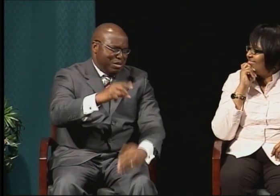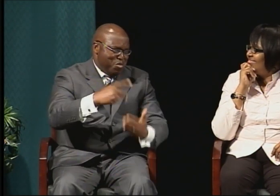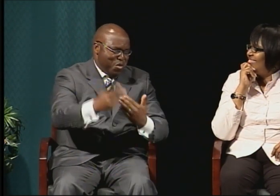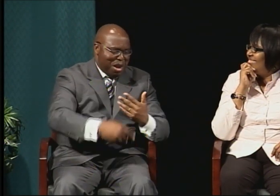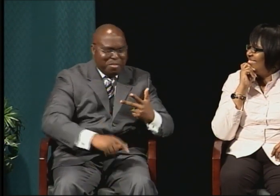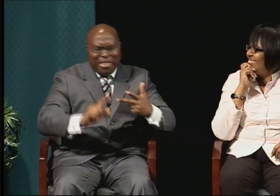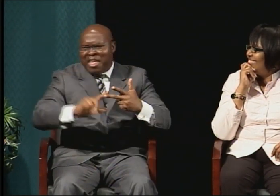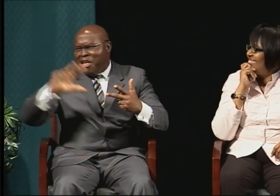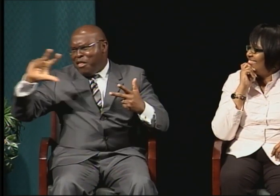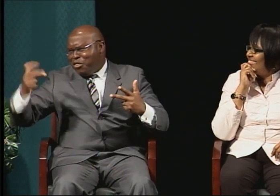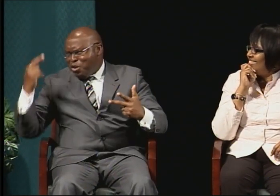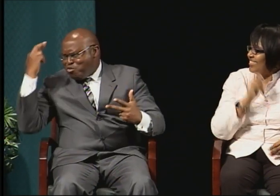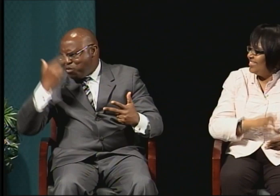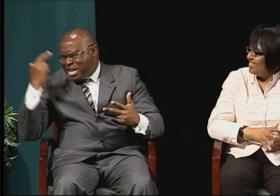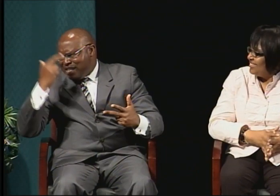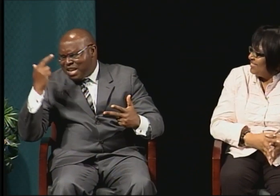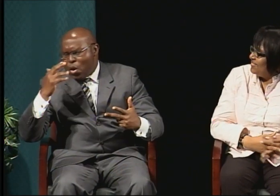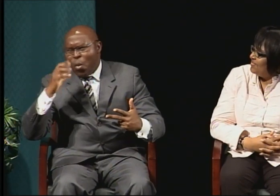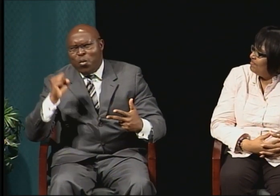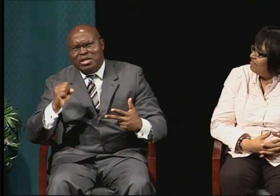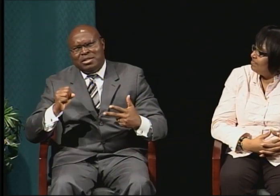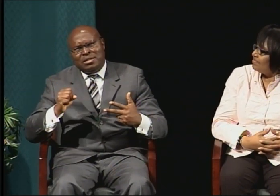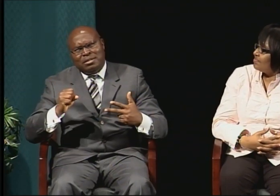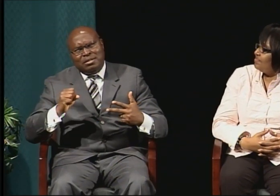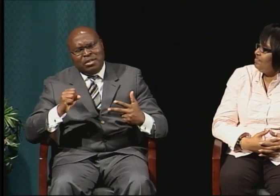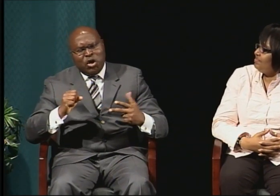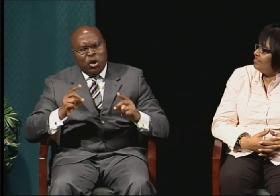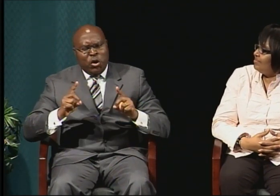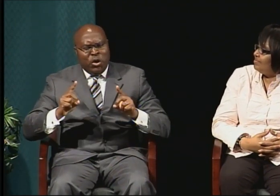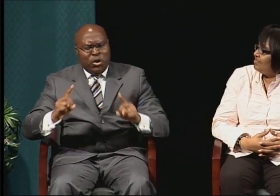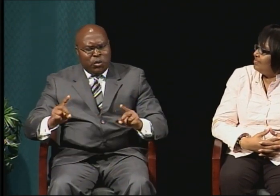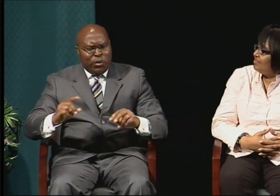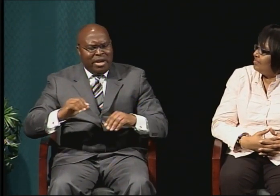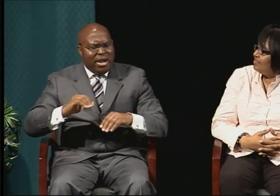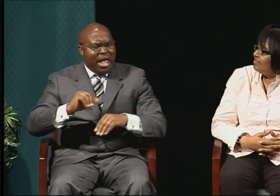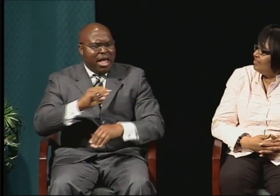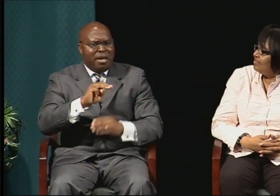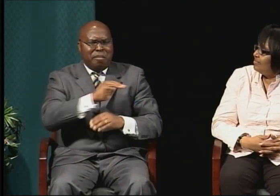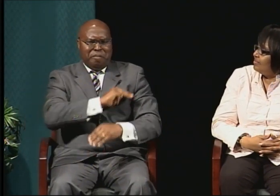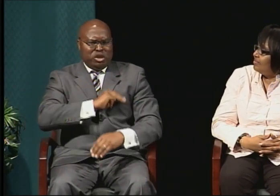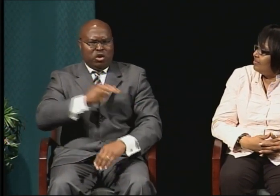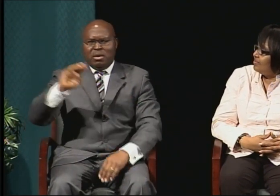I went to get my PhD.